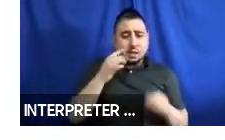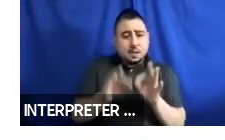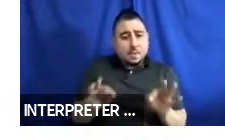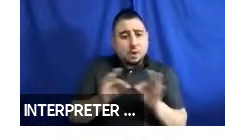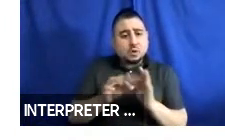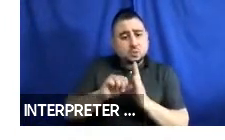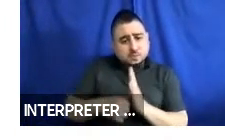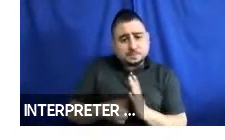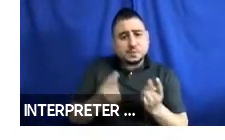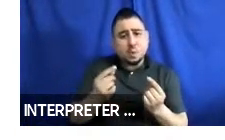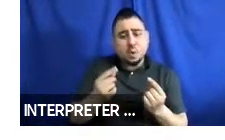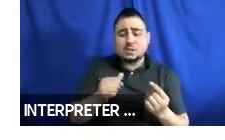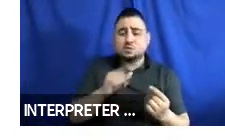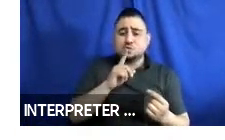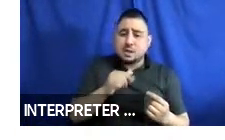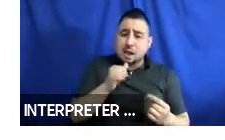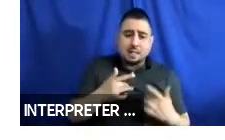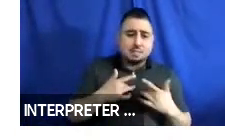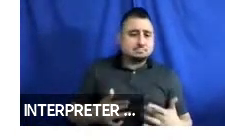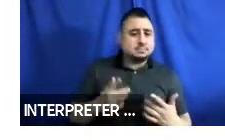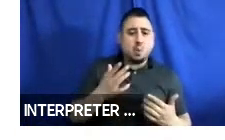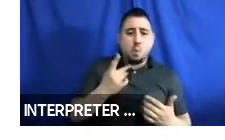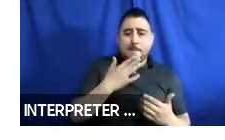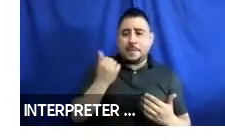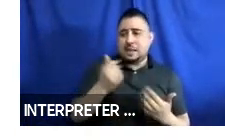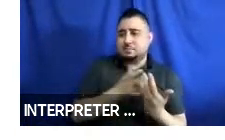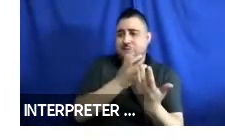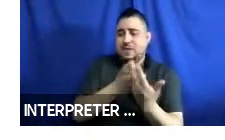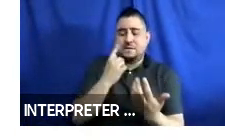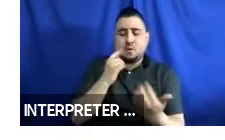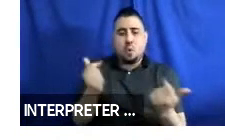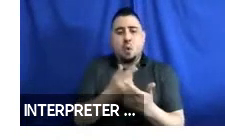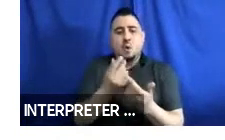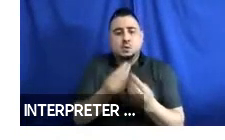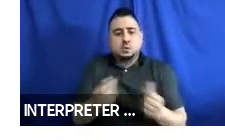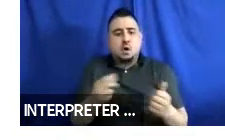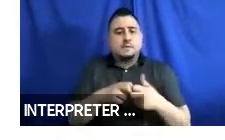that it’s unlikely there will be one best solution for solving the challenges with the